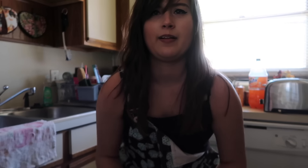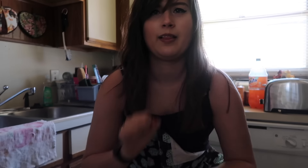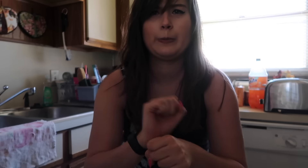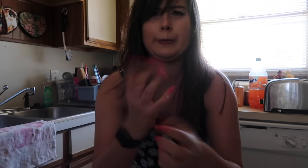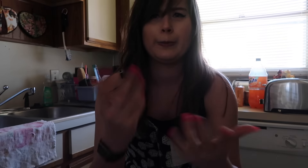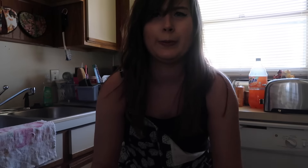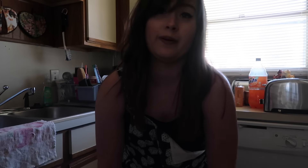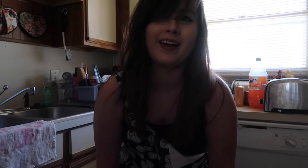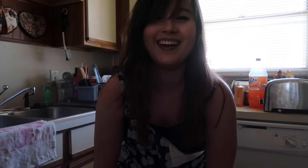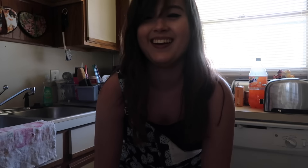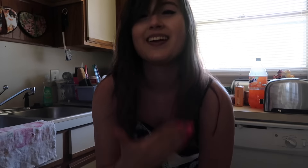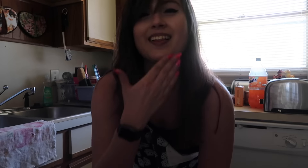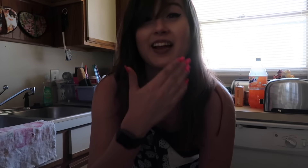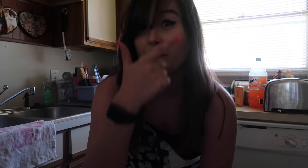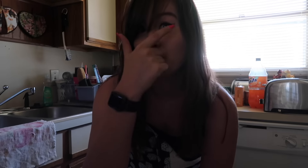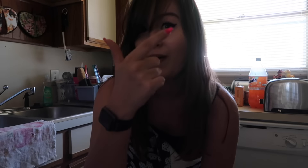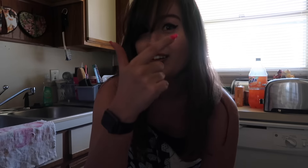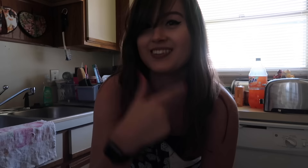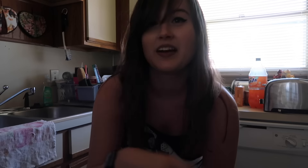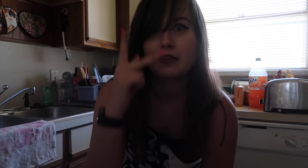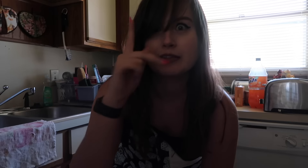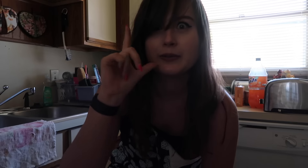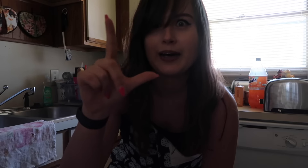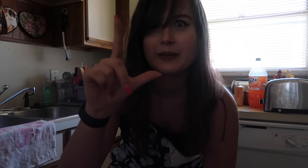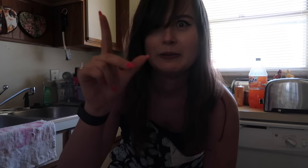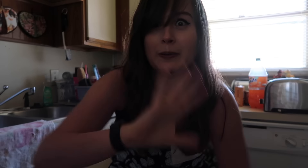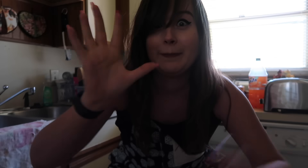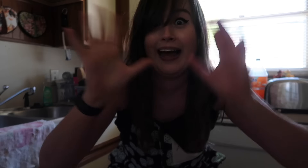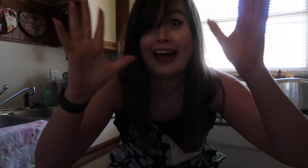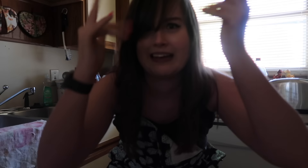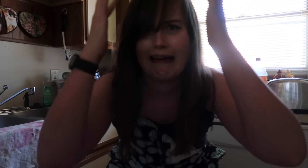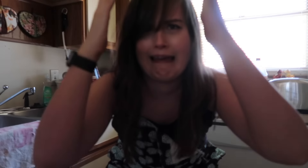Guess that works. Thank you for watching. I'll see you later, bye!